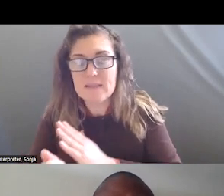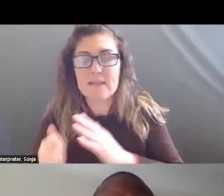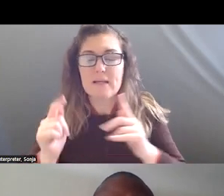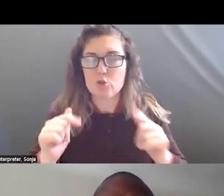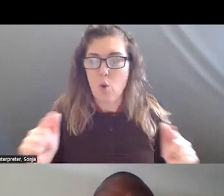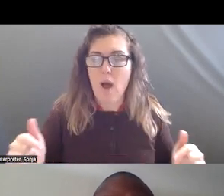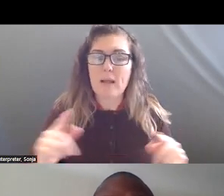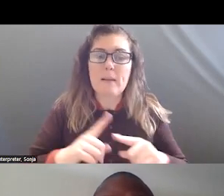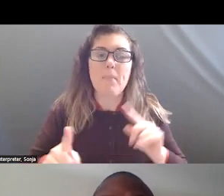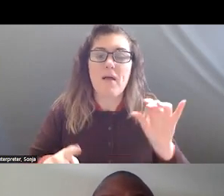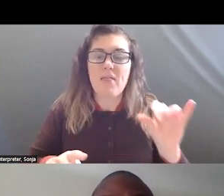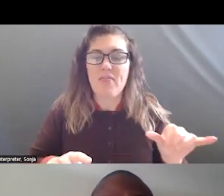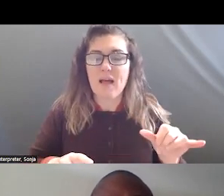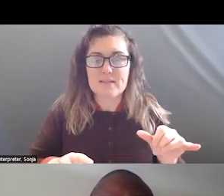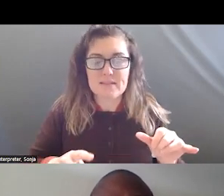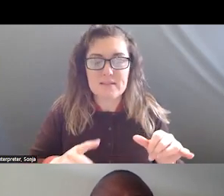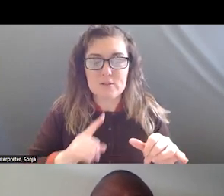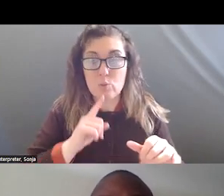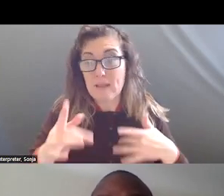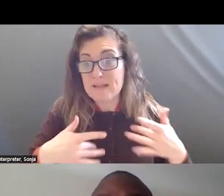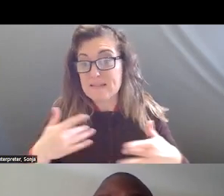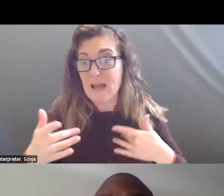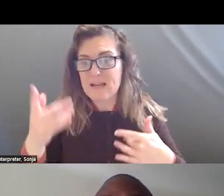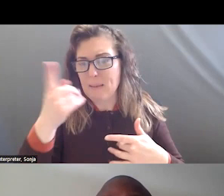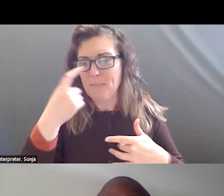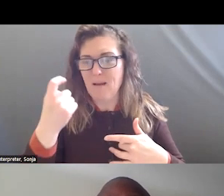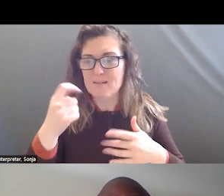ONE OF THE OTHER EXCITING PIECES IS THIS REPORT INCORPORATES THE